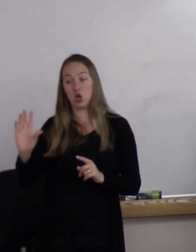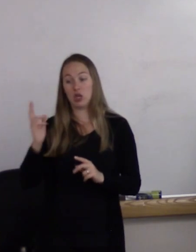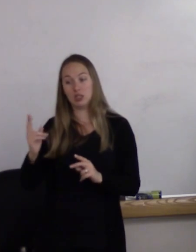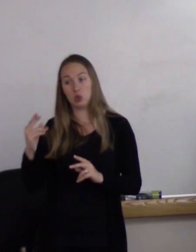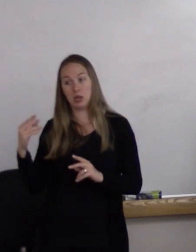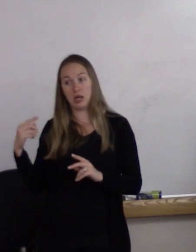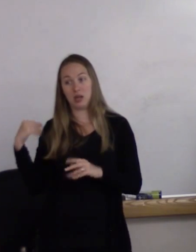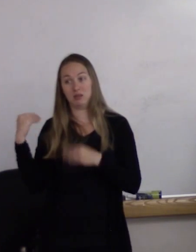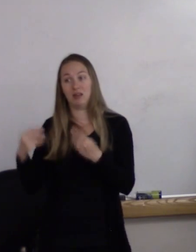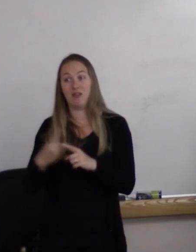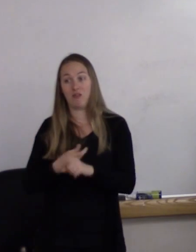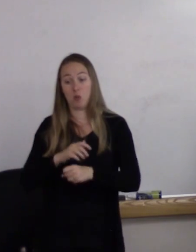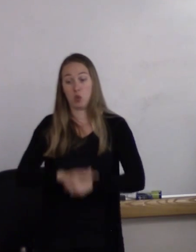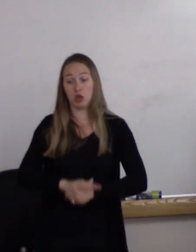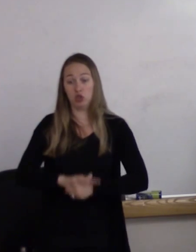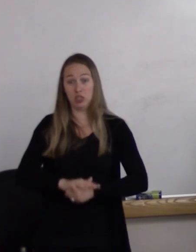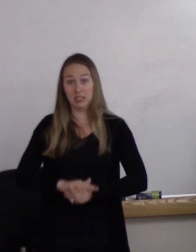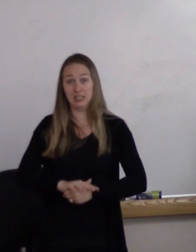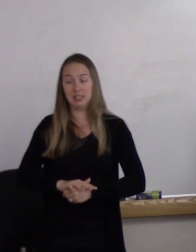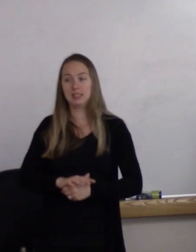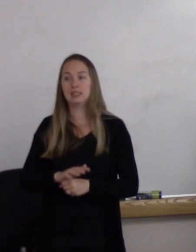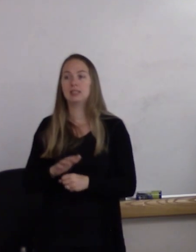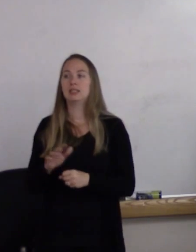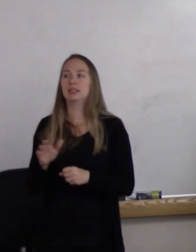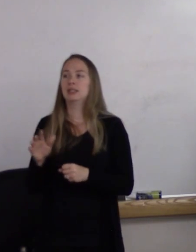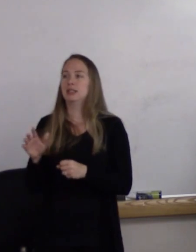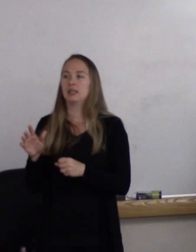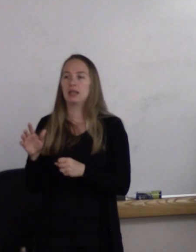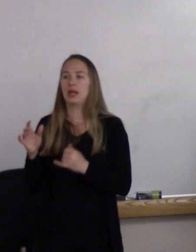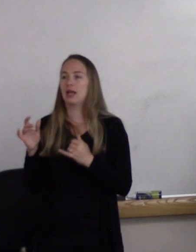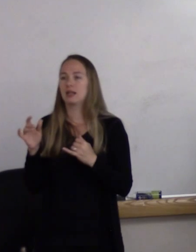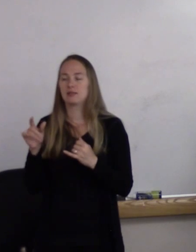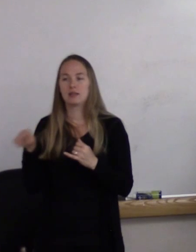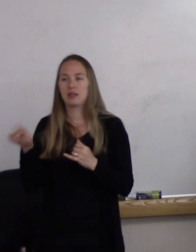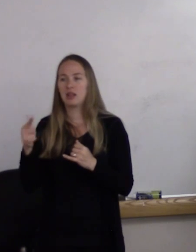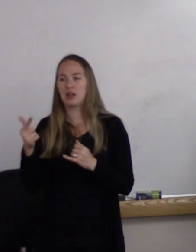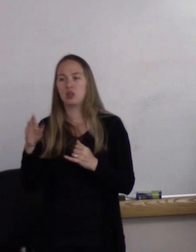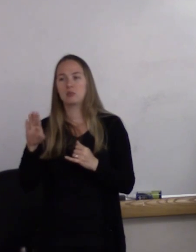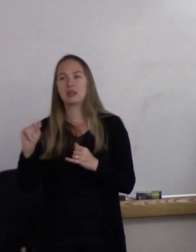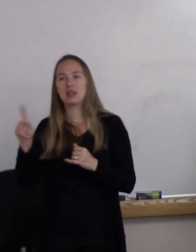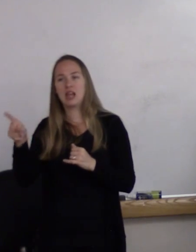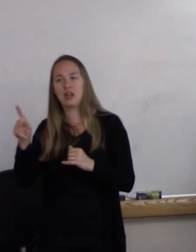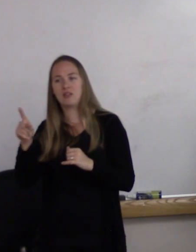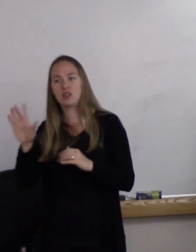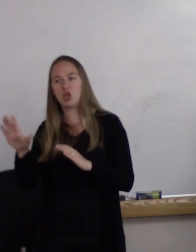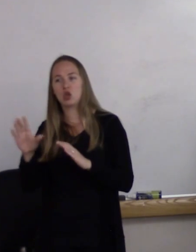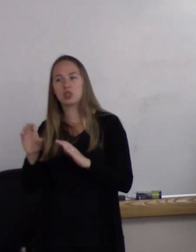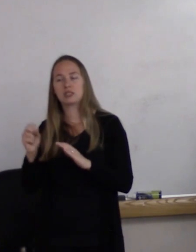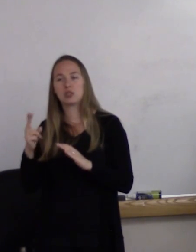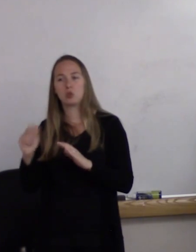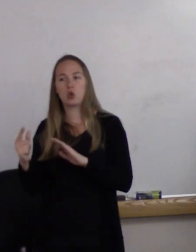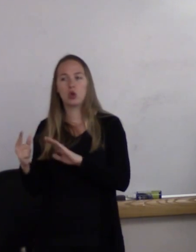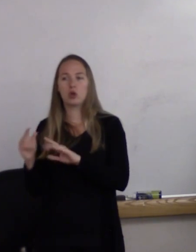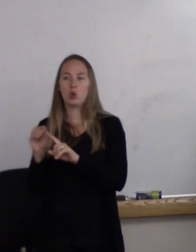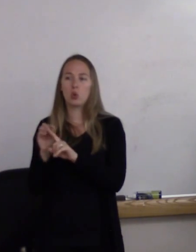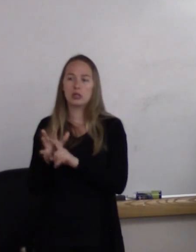that they are so far hidden their sexual orientation or gender identity or gender expression